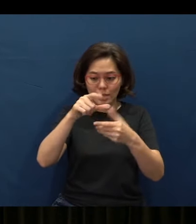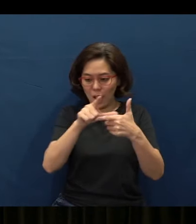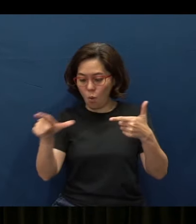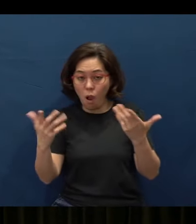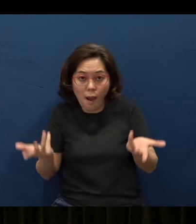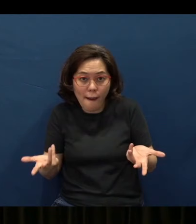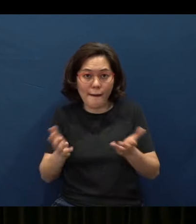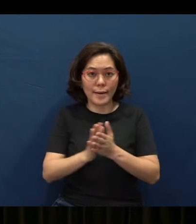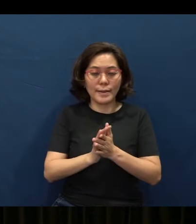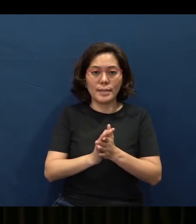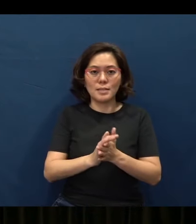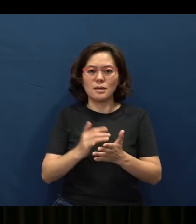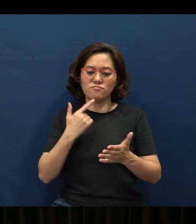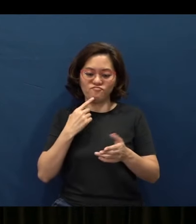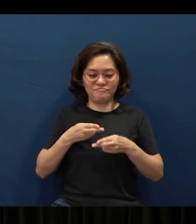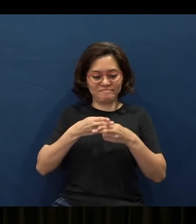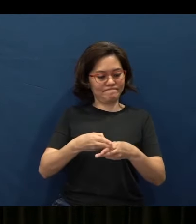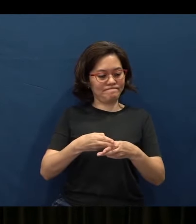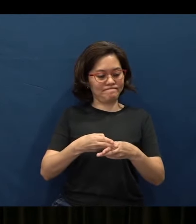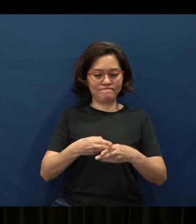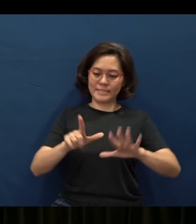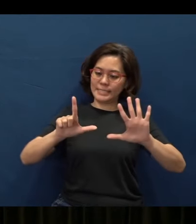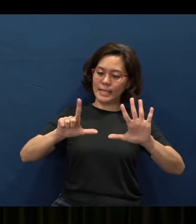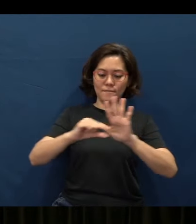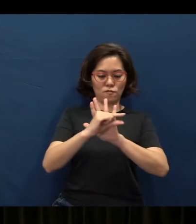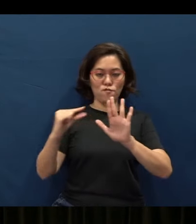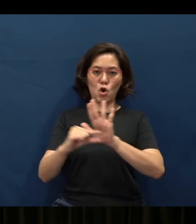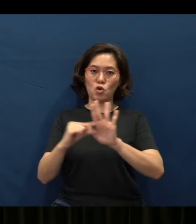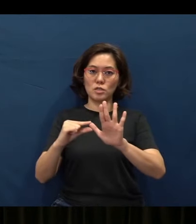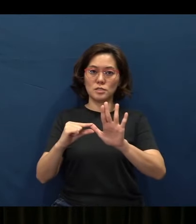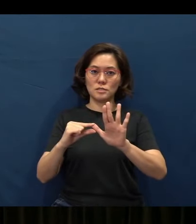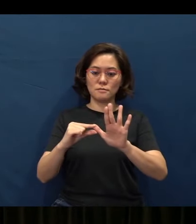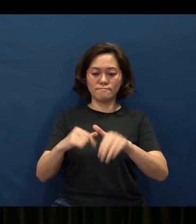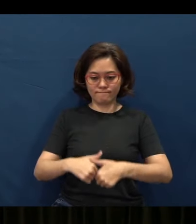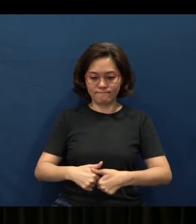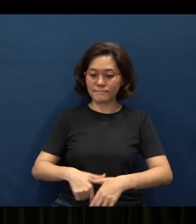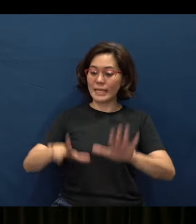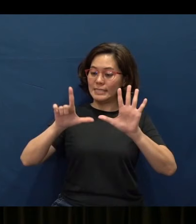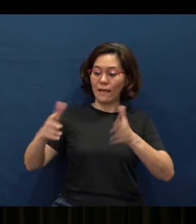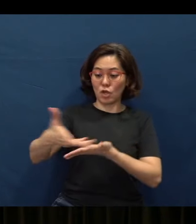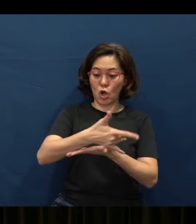Well, I would like to call it seven verses, followed by seven collections, okay.